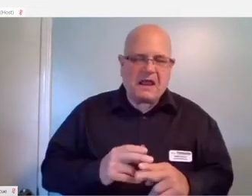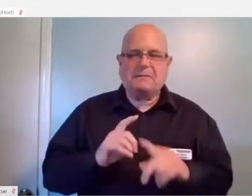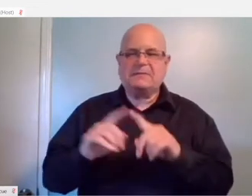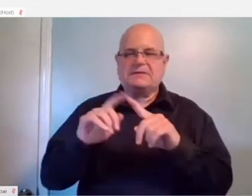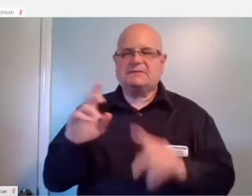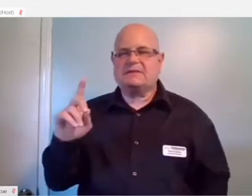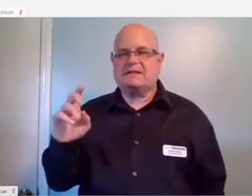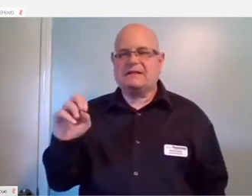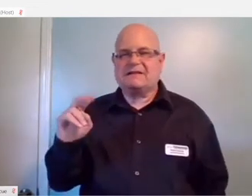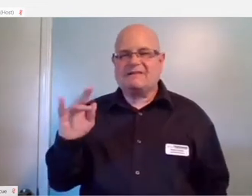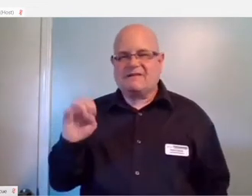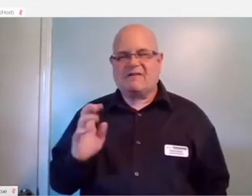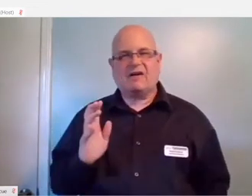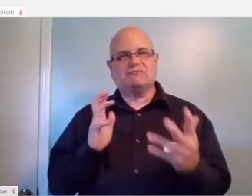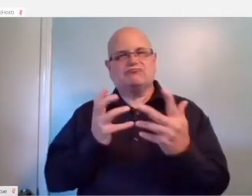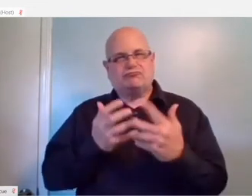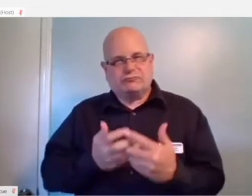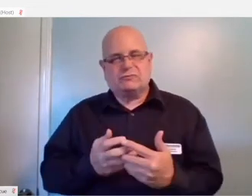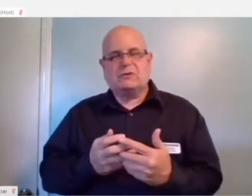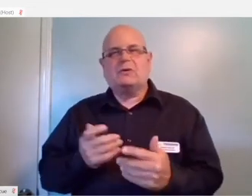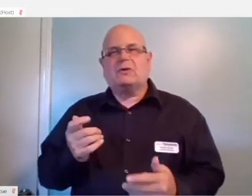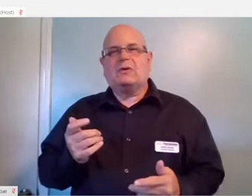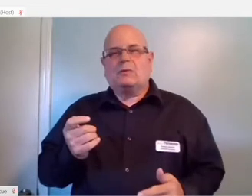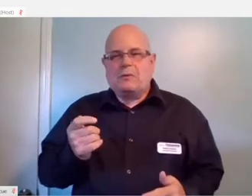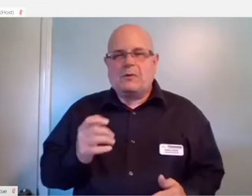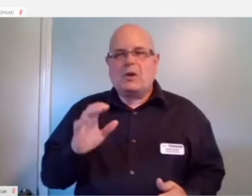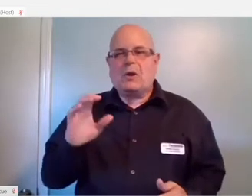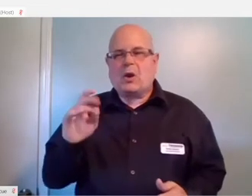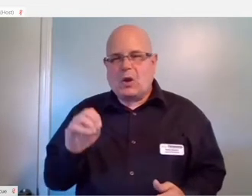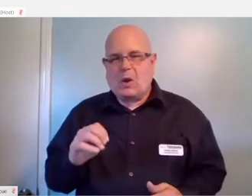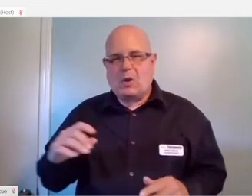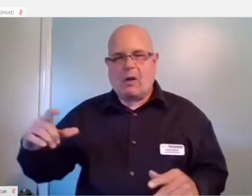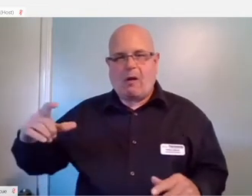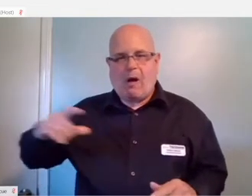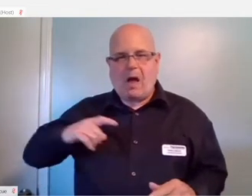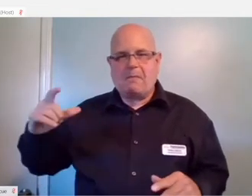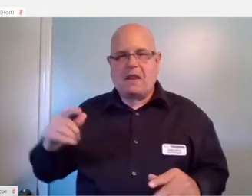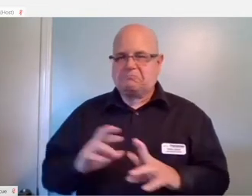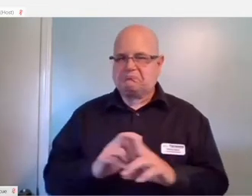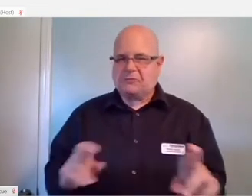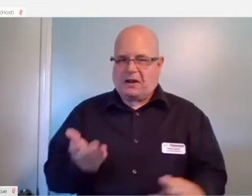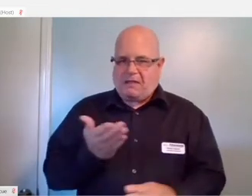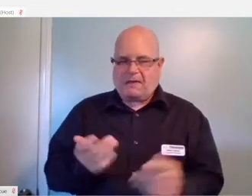automatically gets the remote control codes and allows you to control all of your devices